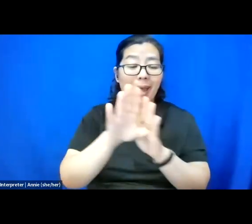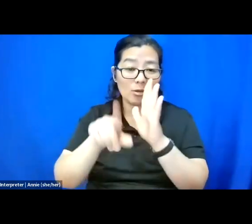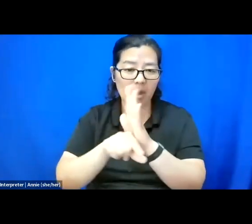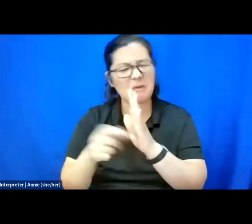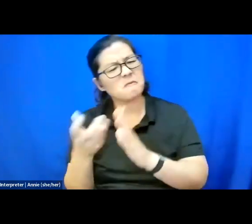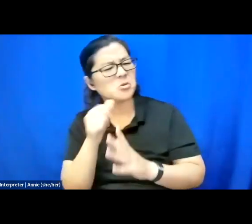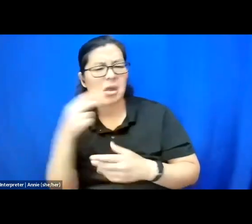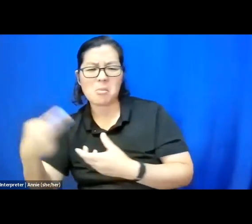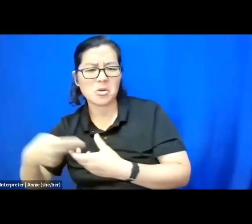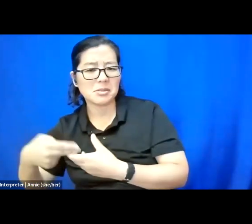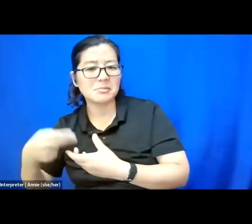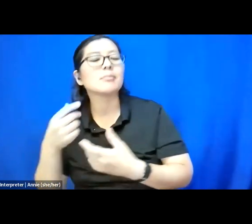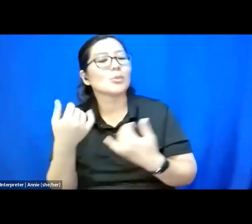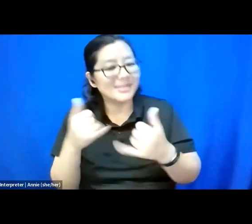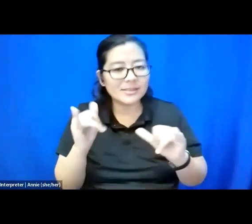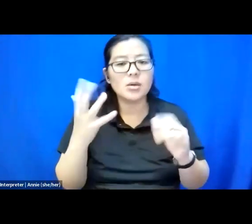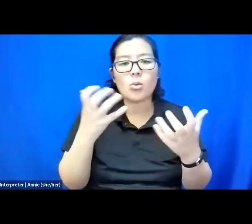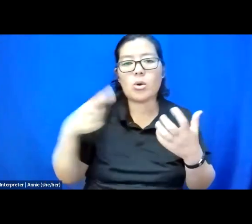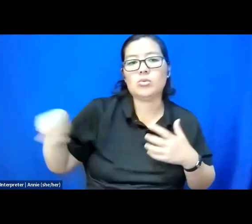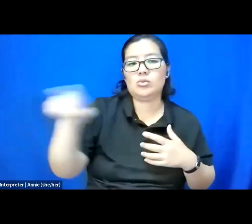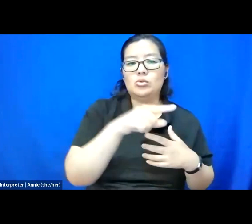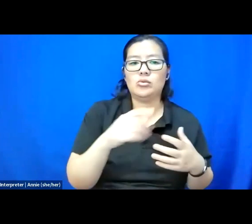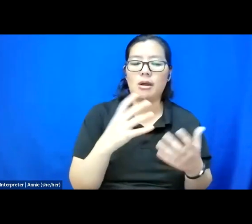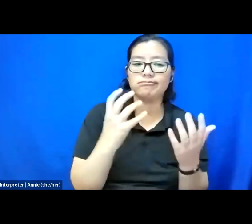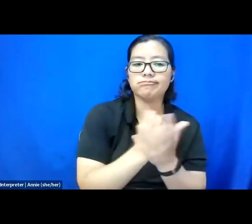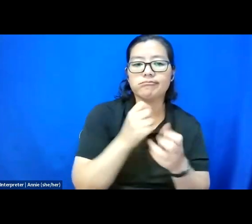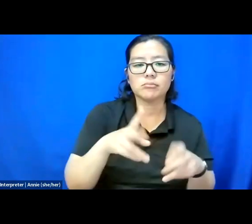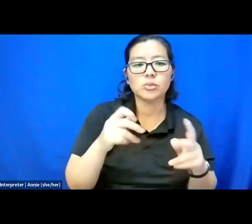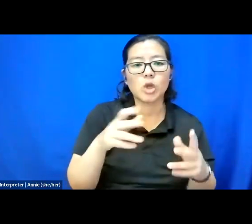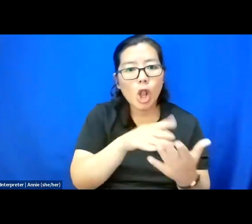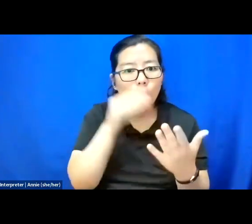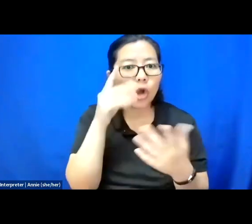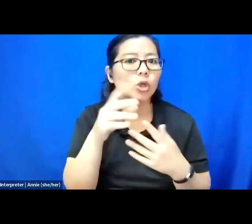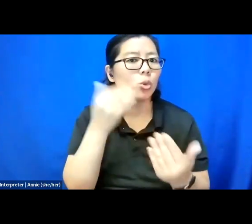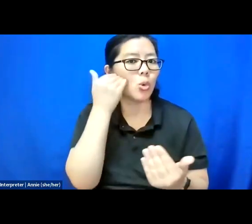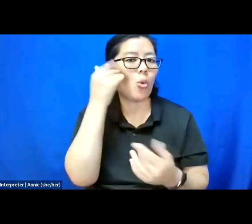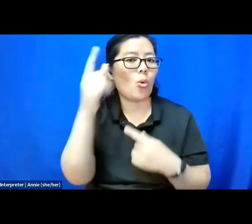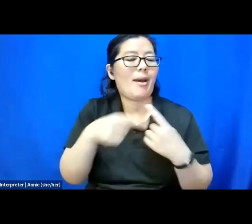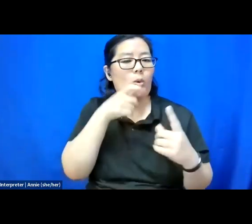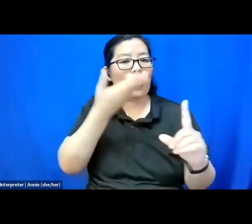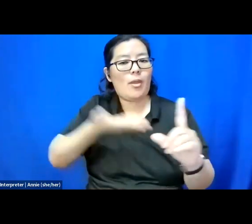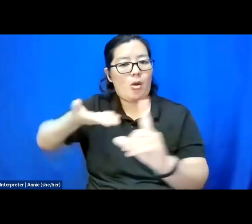but we still want you to have the opportunity to know about them, learn about ways to engage with their work.